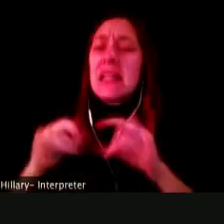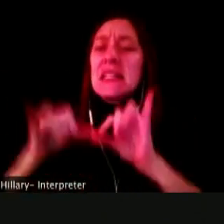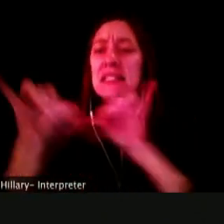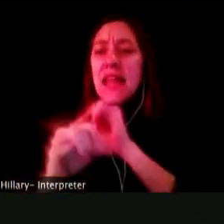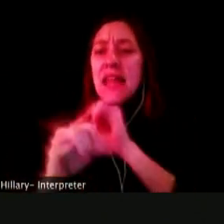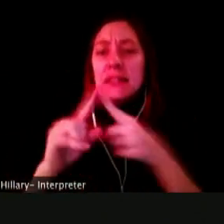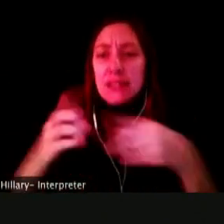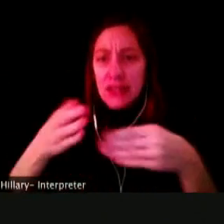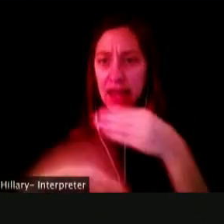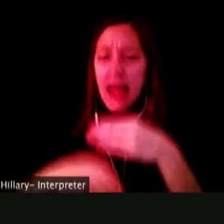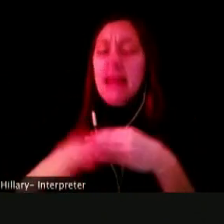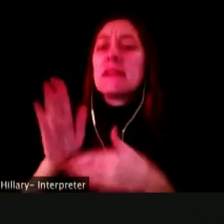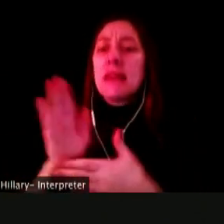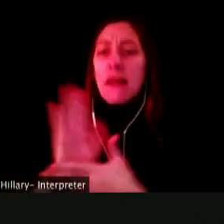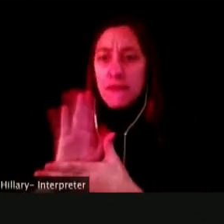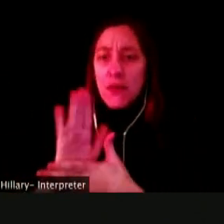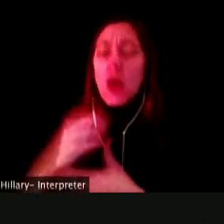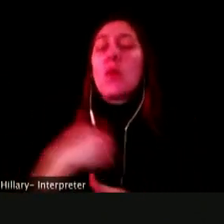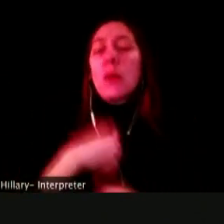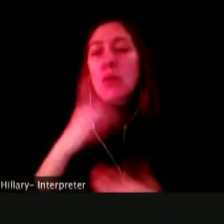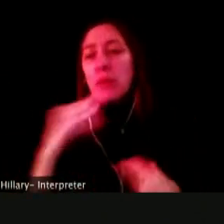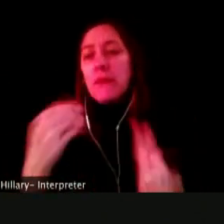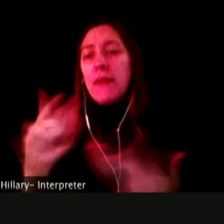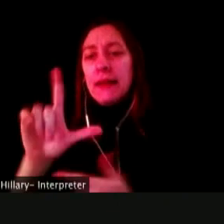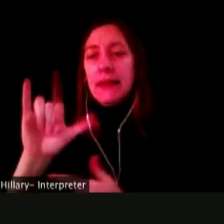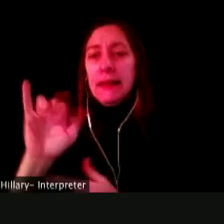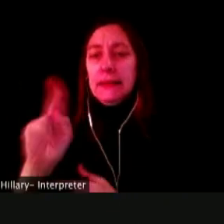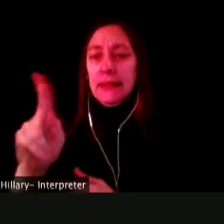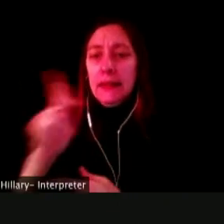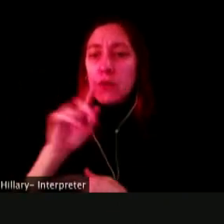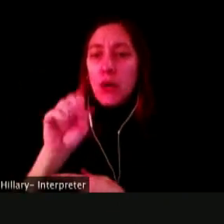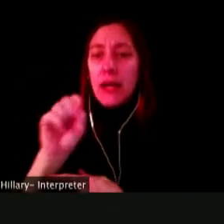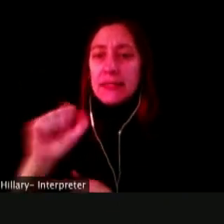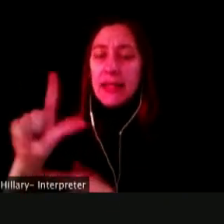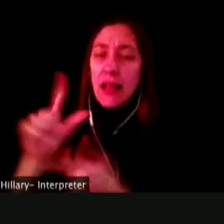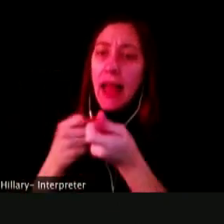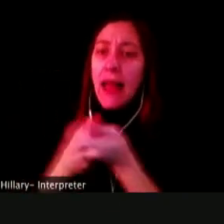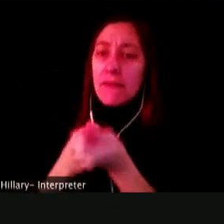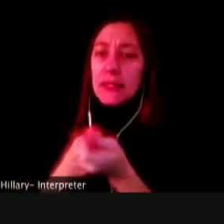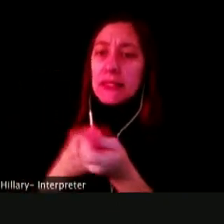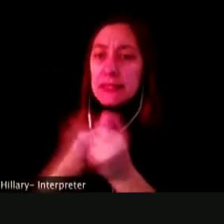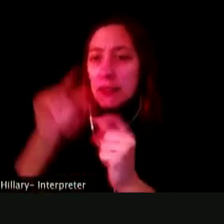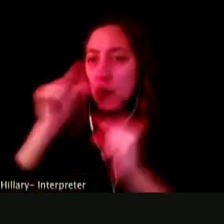SPECIAL WHEN WE WILL PROVIDE A LINK TO THE SSL ADVOCACY GOOGLE FORUM.